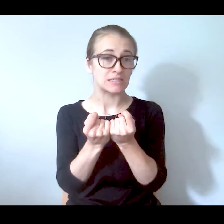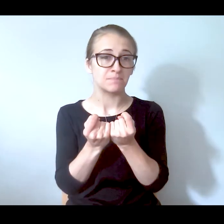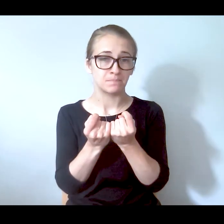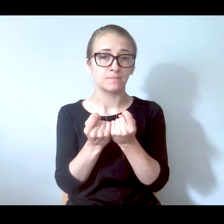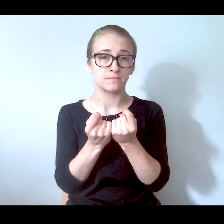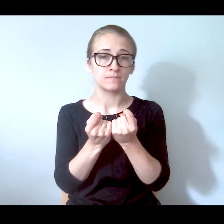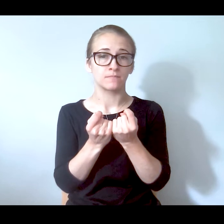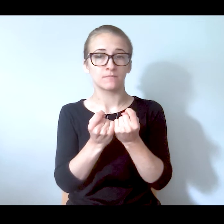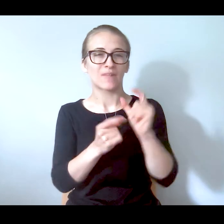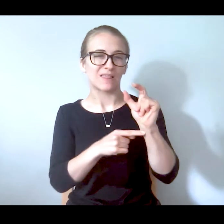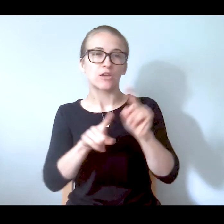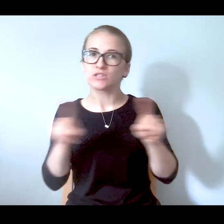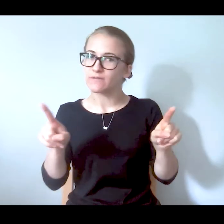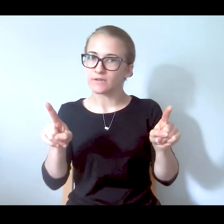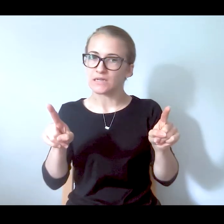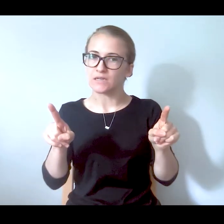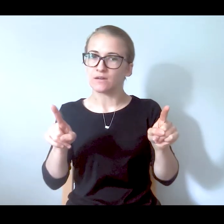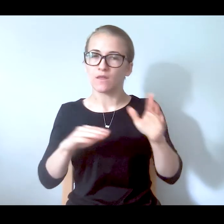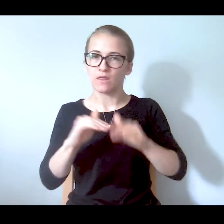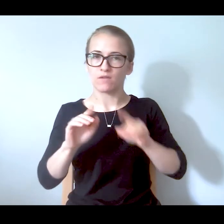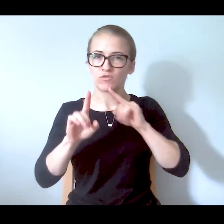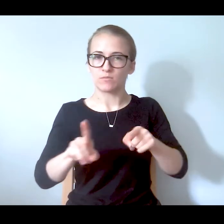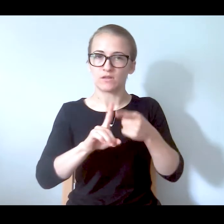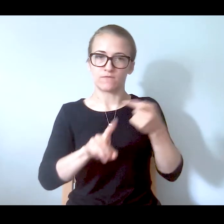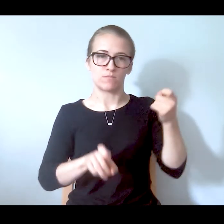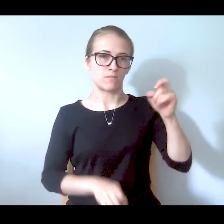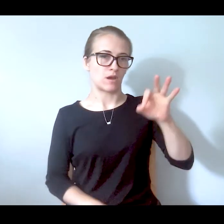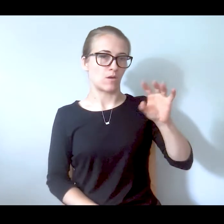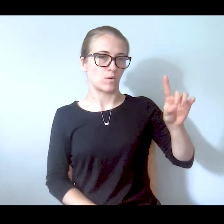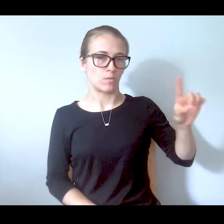different than the response for 911. So 911 is --